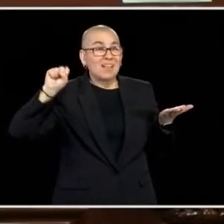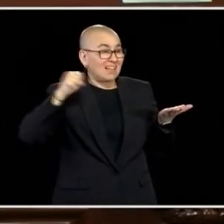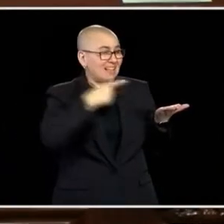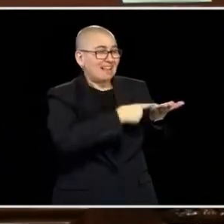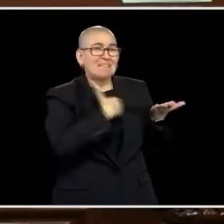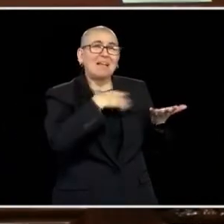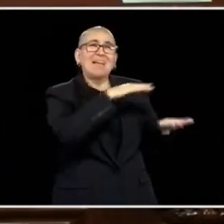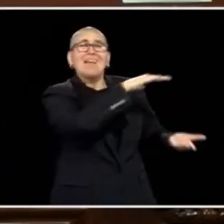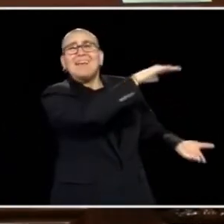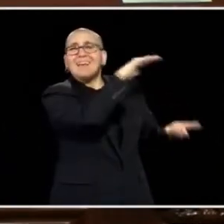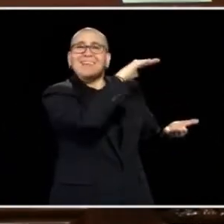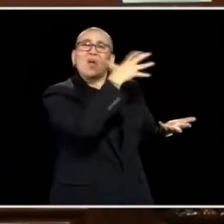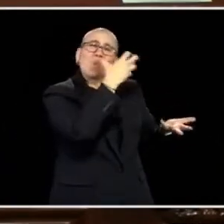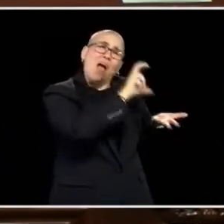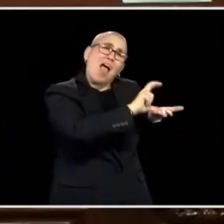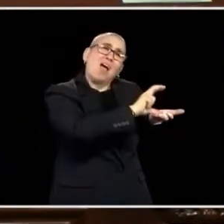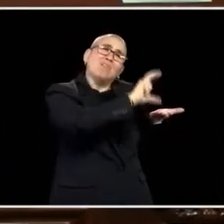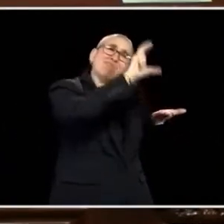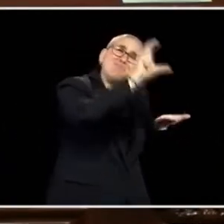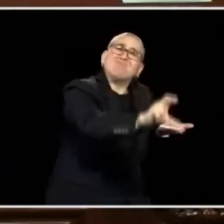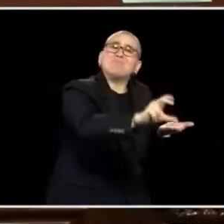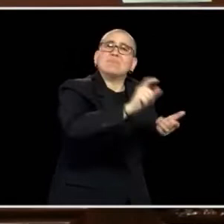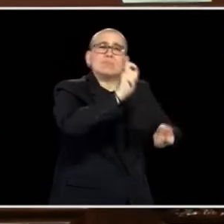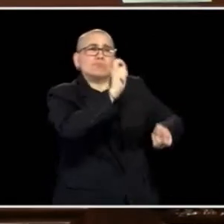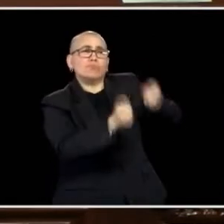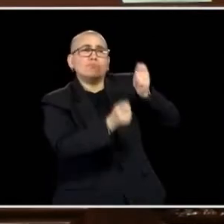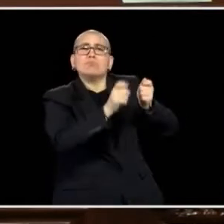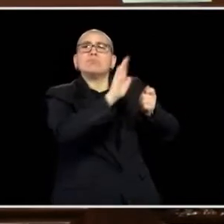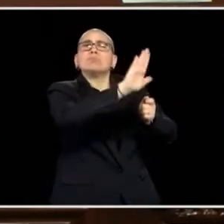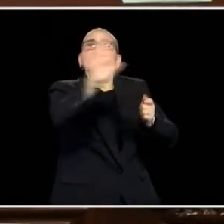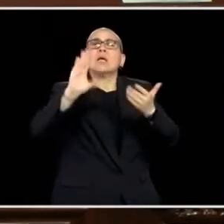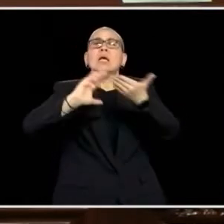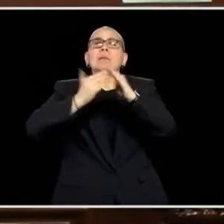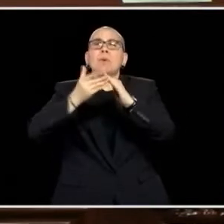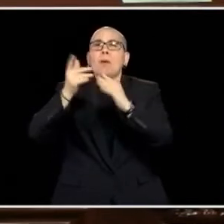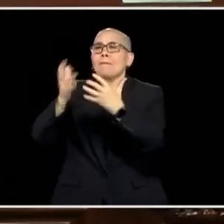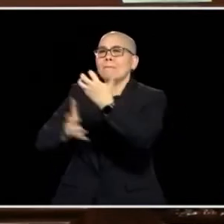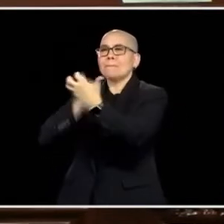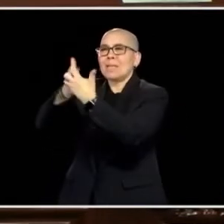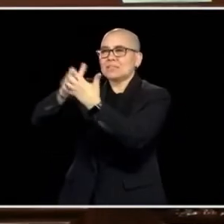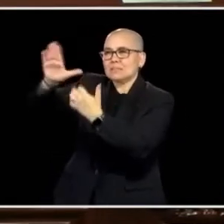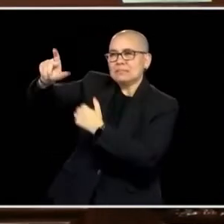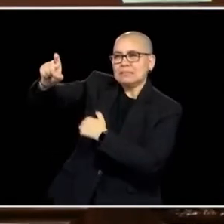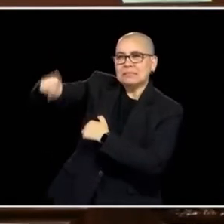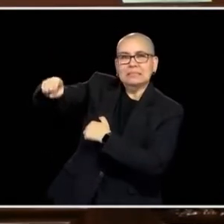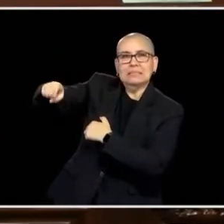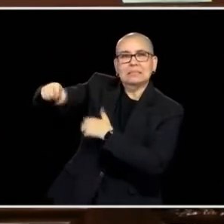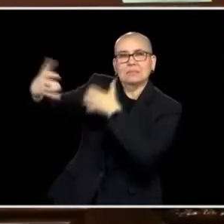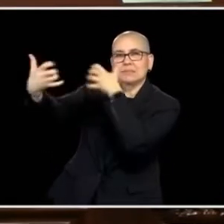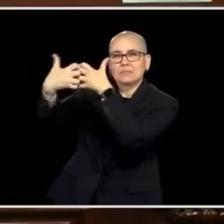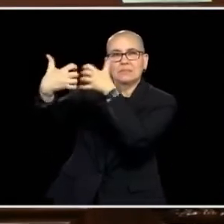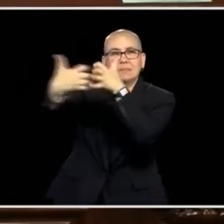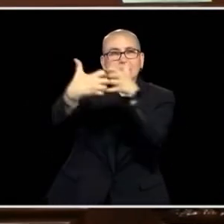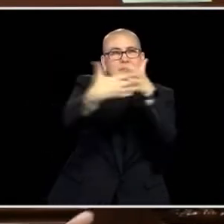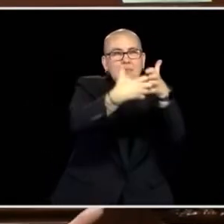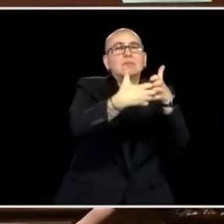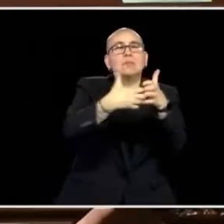THOSE COMMUNITY GROUPS THAT ARE SHOWING HUGE REDUCTION, NOT JUST IN THOSE CRIMES BUT A REDUCTION IN THE NUMBER OF